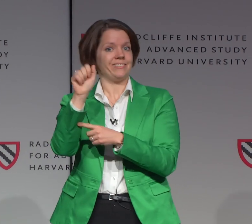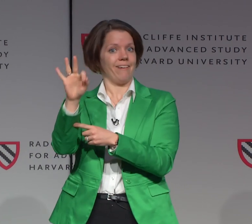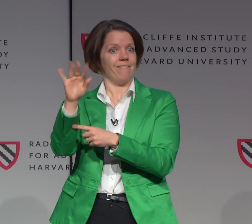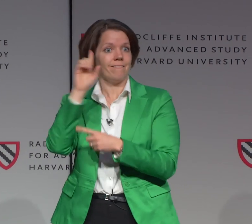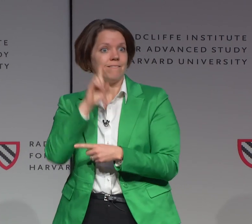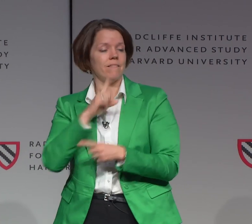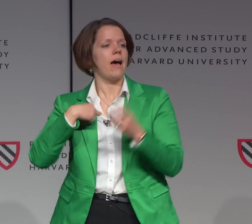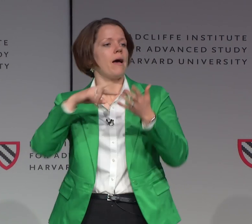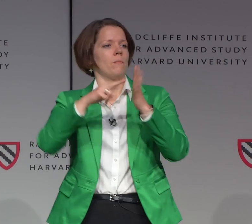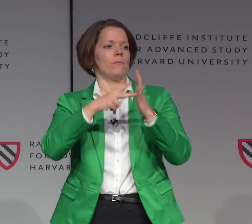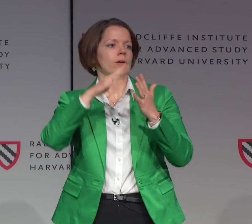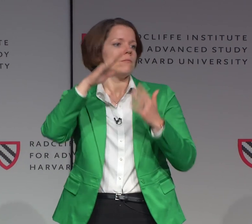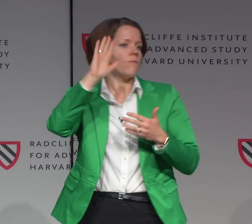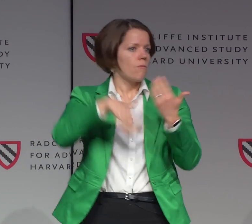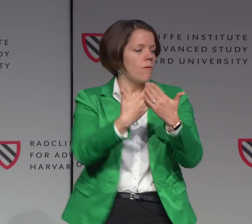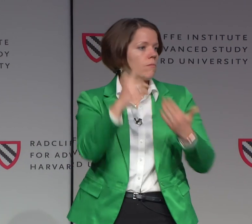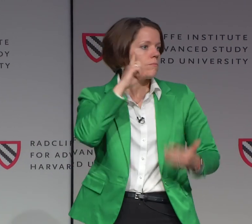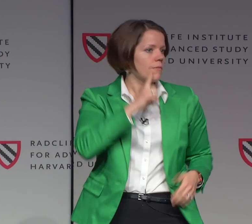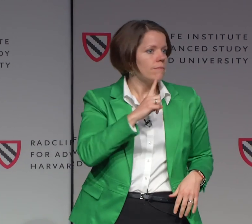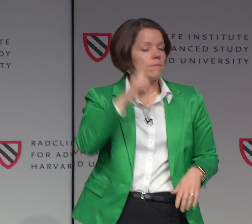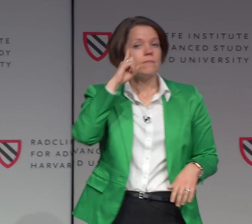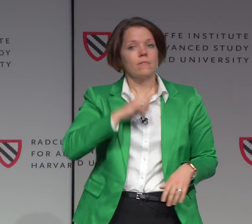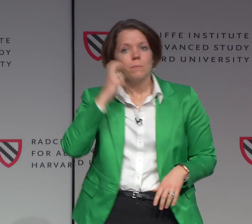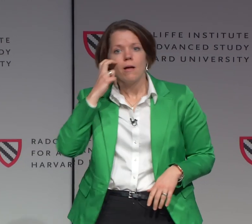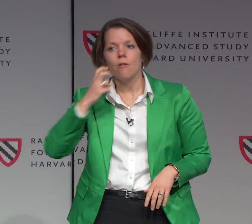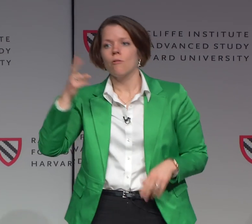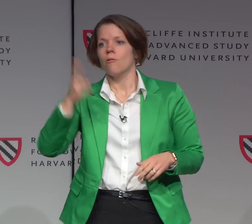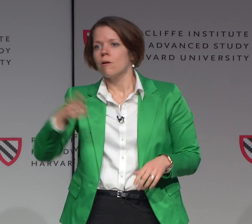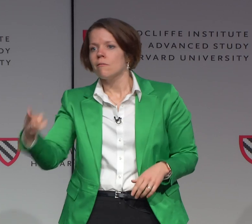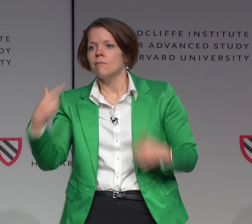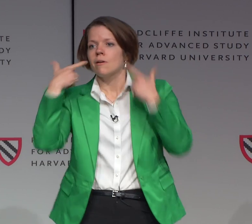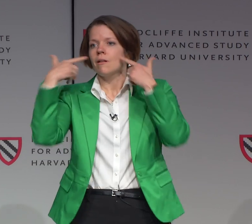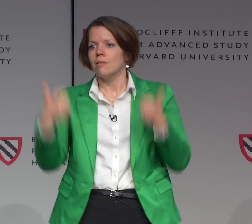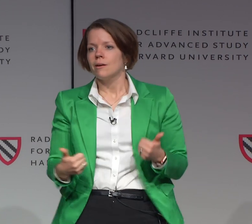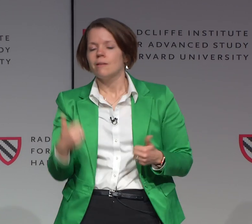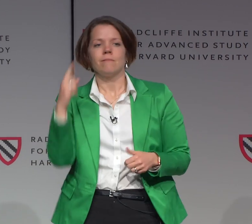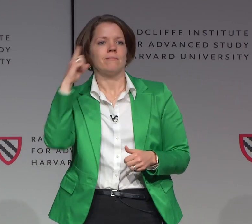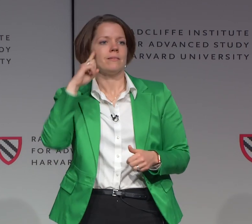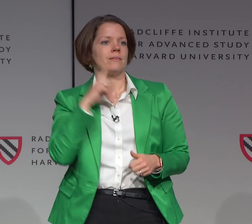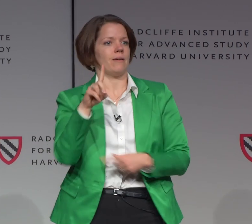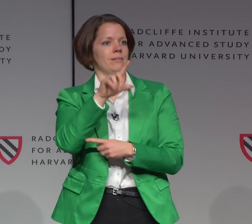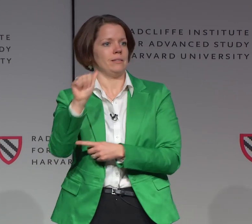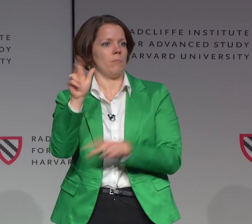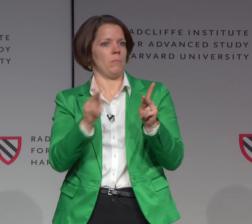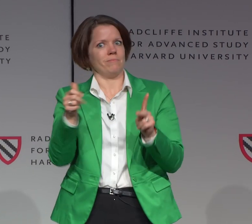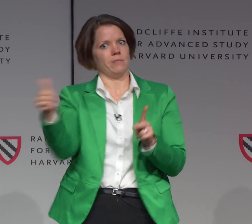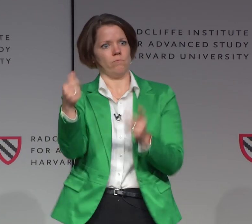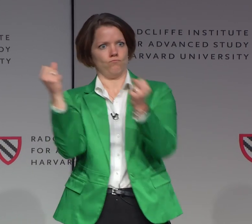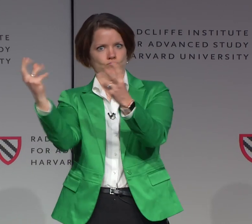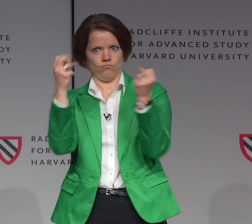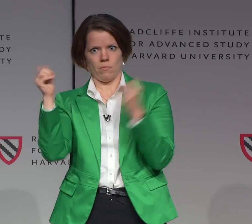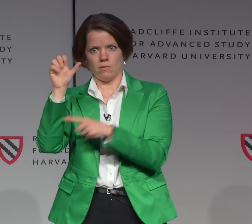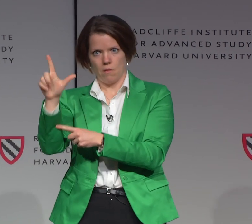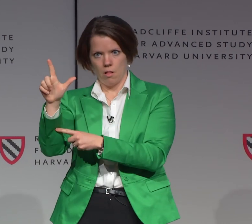I will state the word deaf, which is an umbrella term because it is a very diverse cultural community,